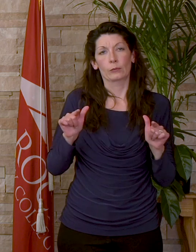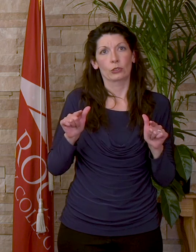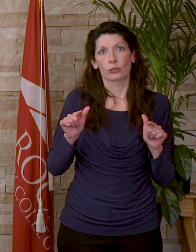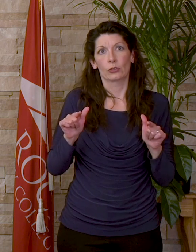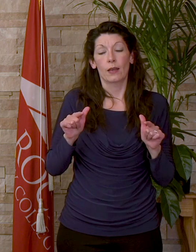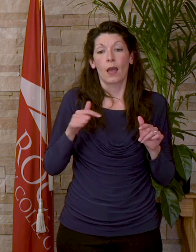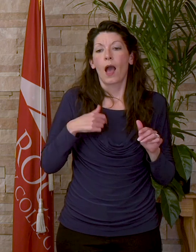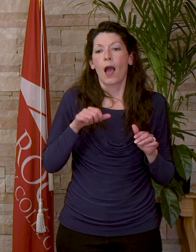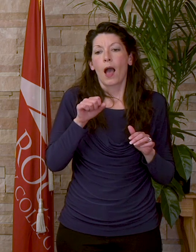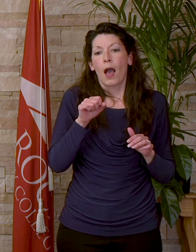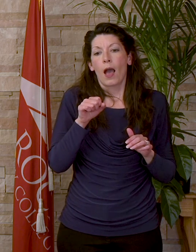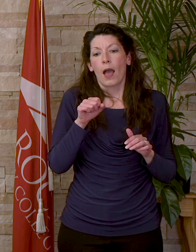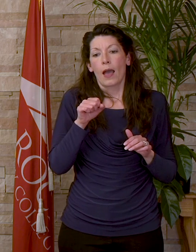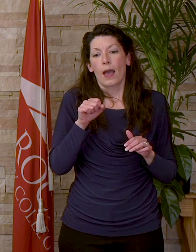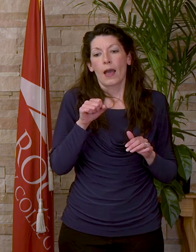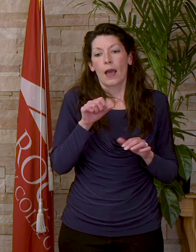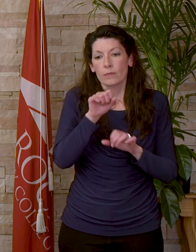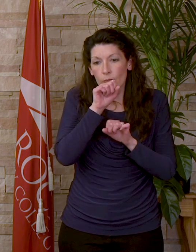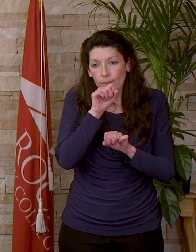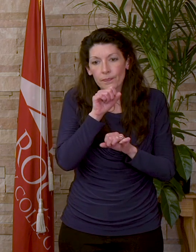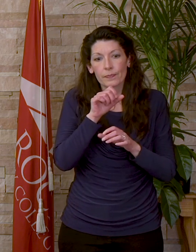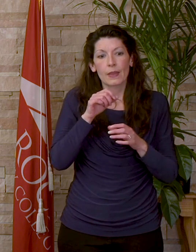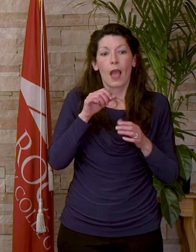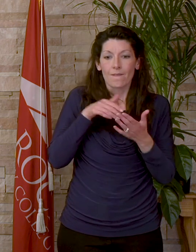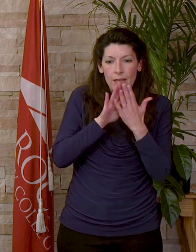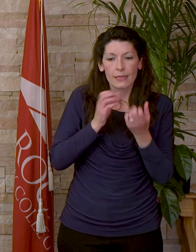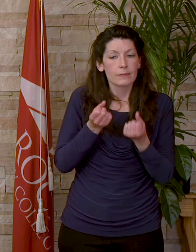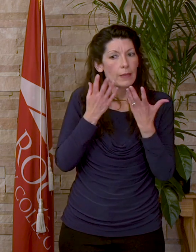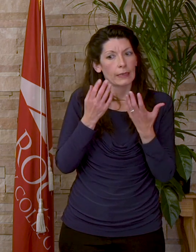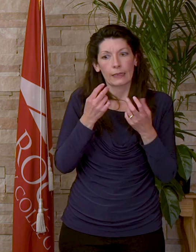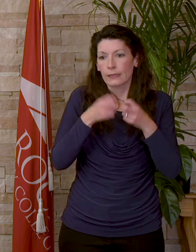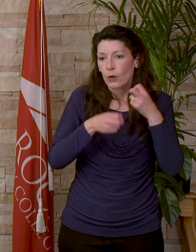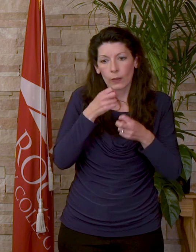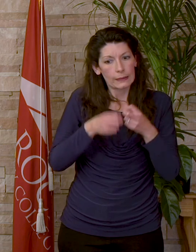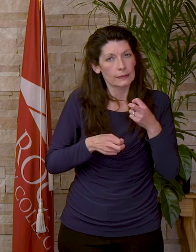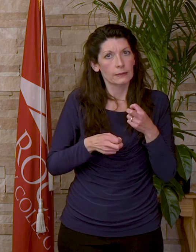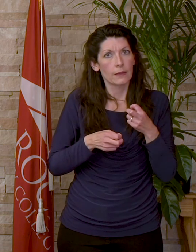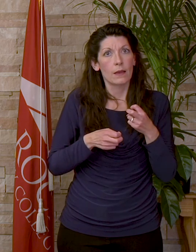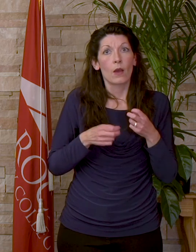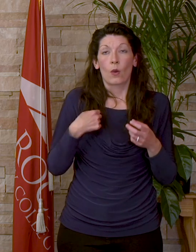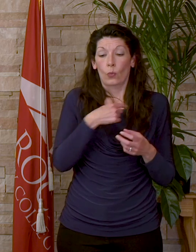Either of you may have faced various kinds of difficulties, though we all have had